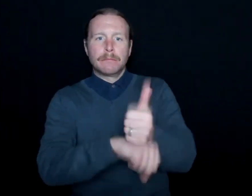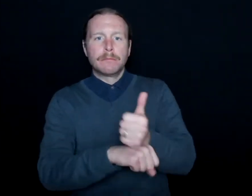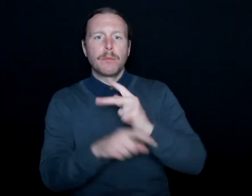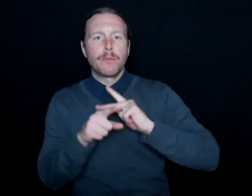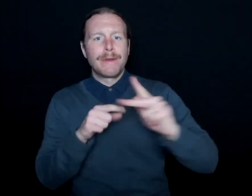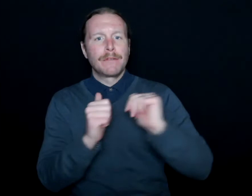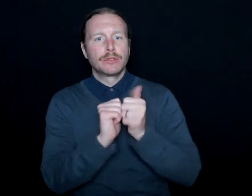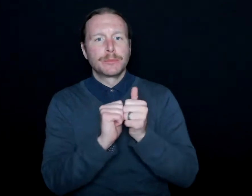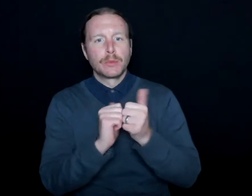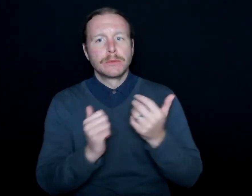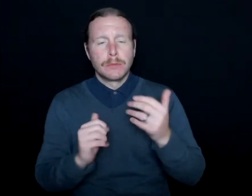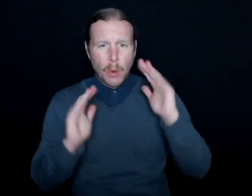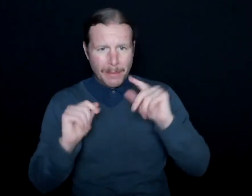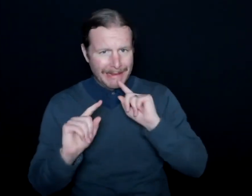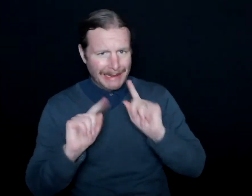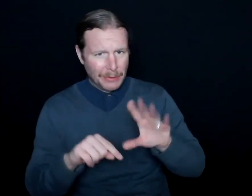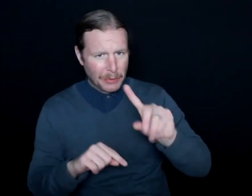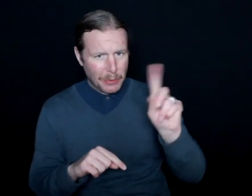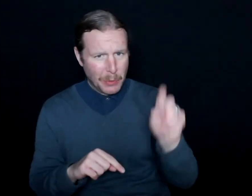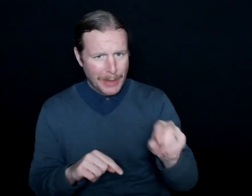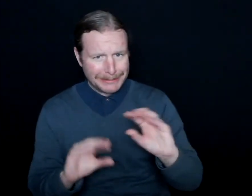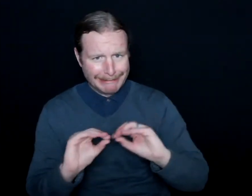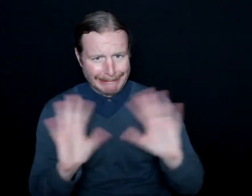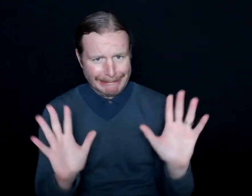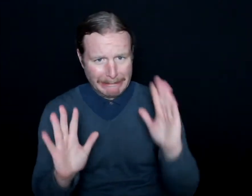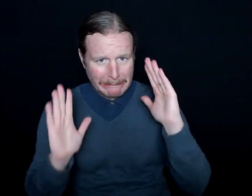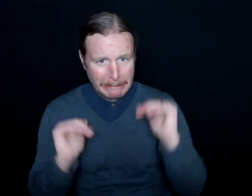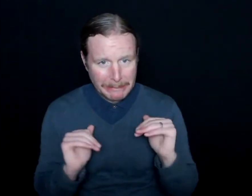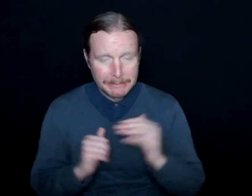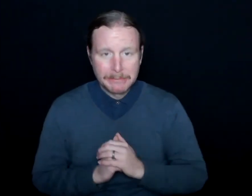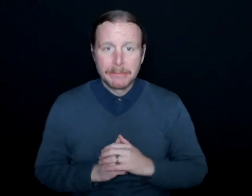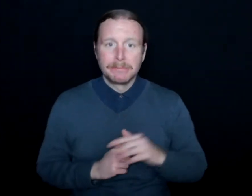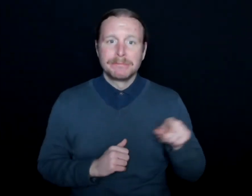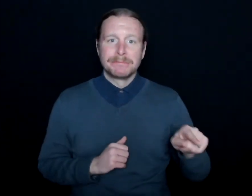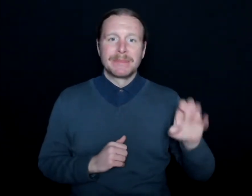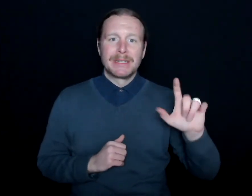I hope I answered that question a little bit more. Yeah, absolutely.